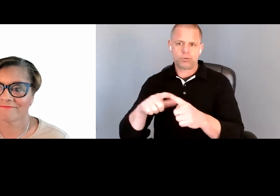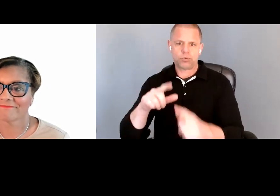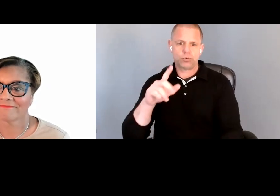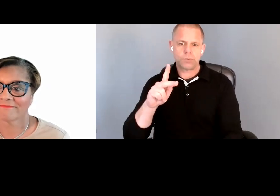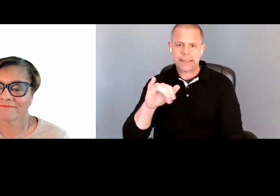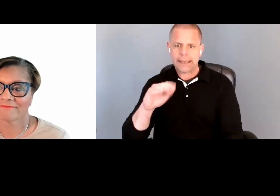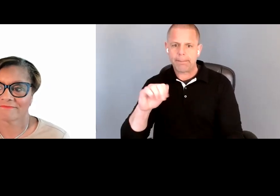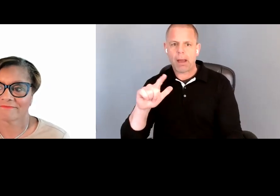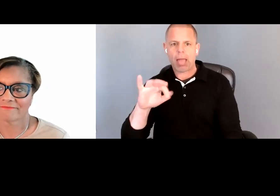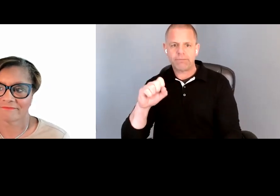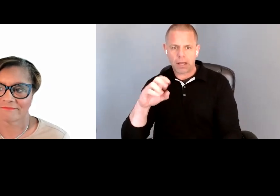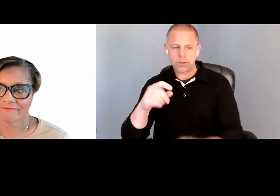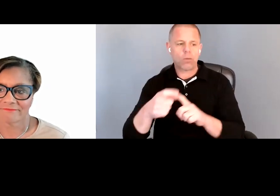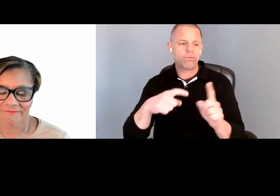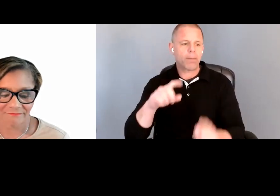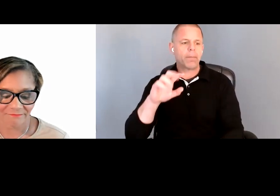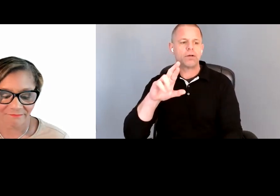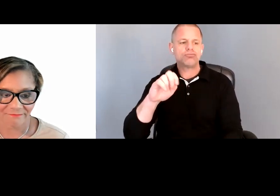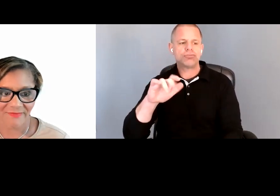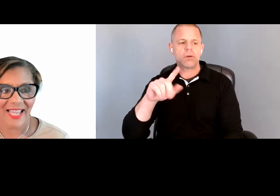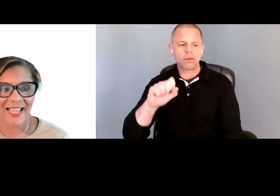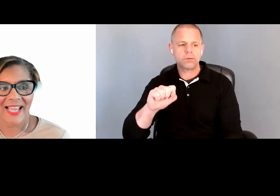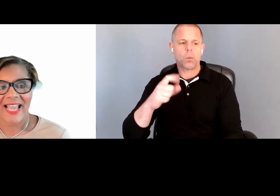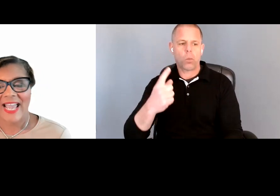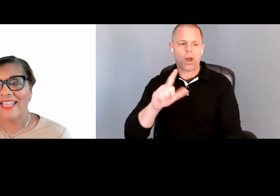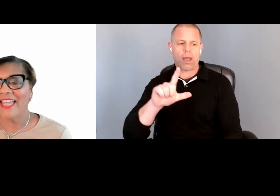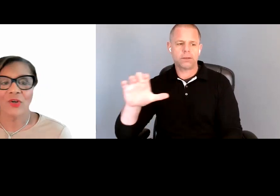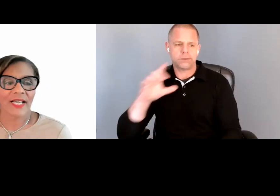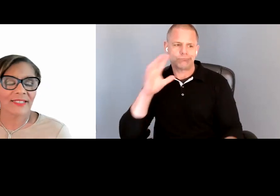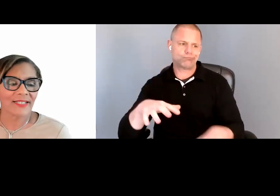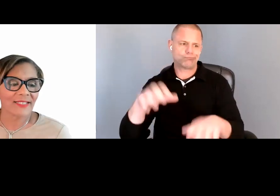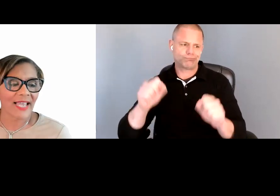of Results One LLC to take it away. >> KIM ALFONSO: And thank you, Alexis,